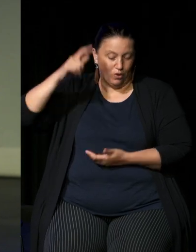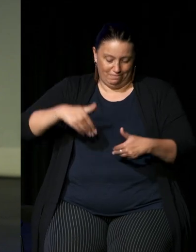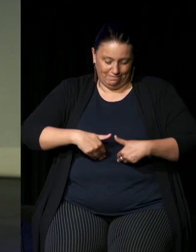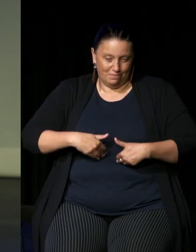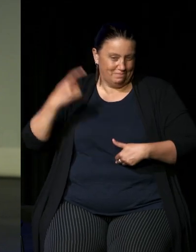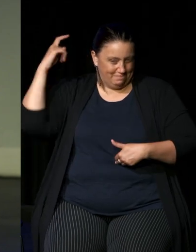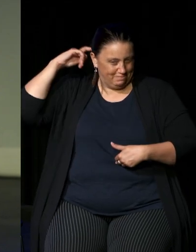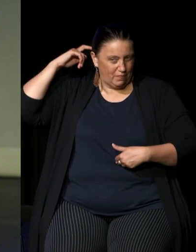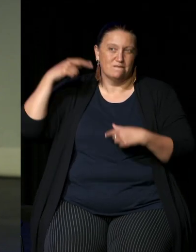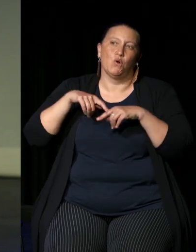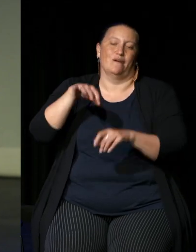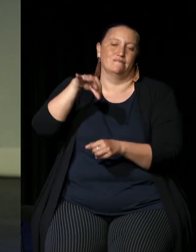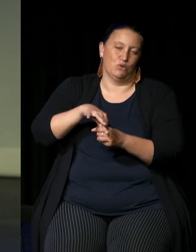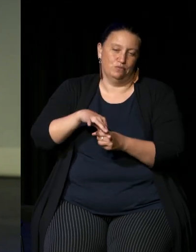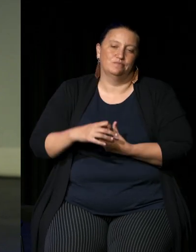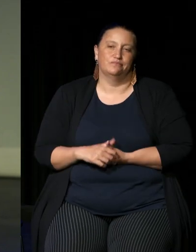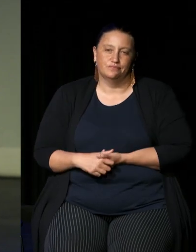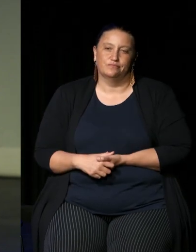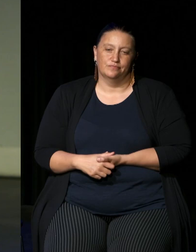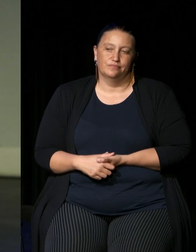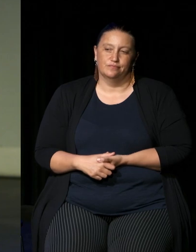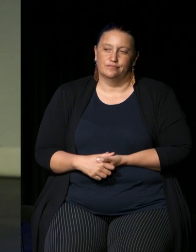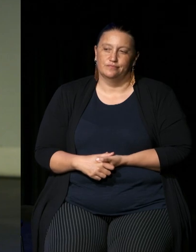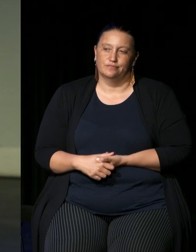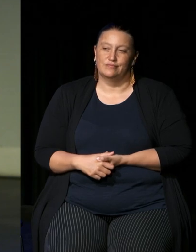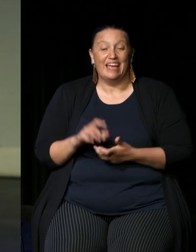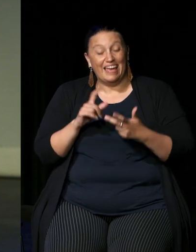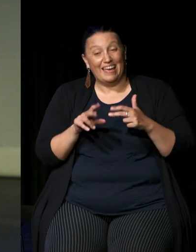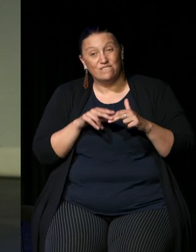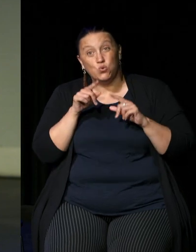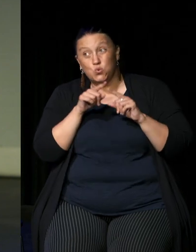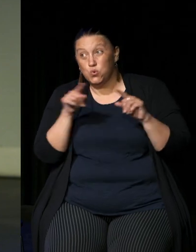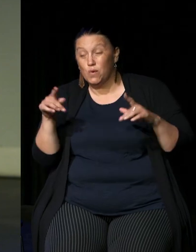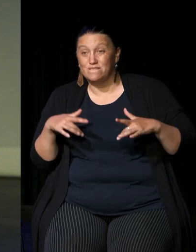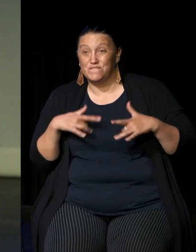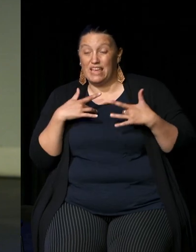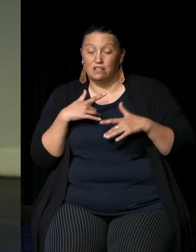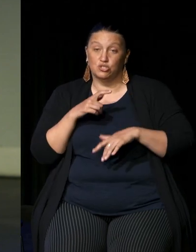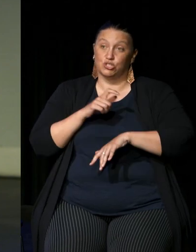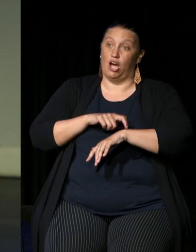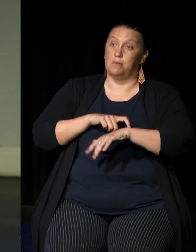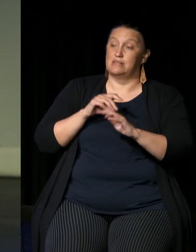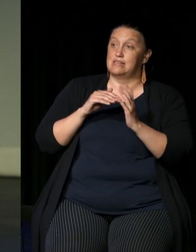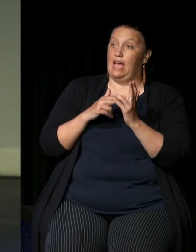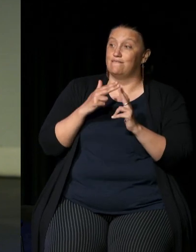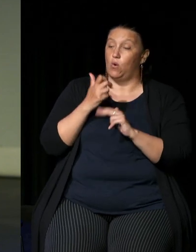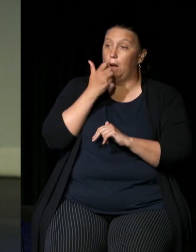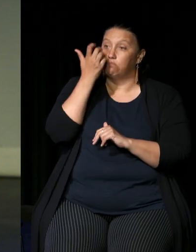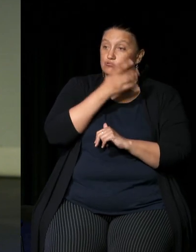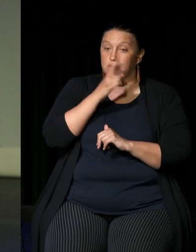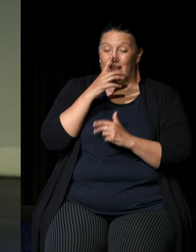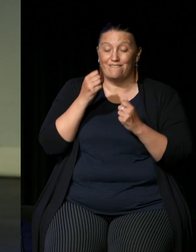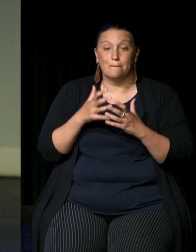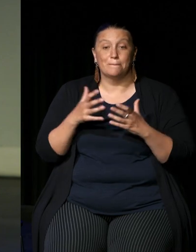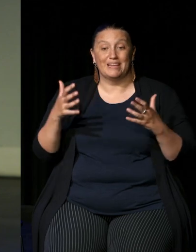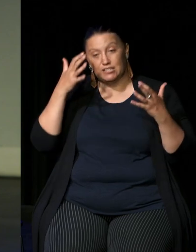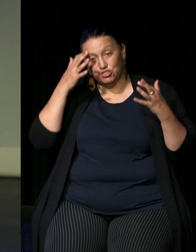if you feel that it's time that Aboriginal people have a bigger Choice over their Destiny than you